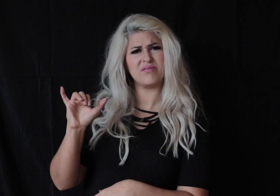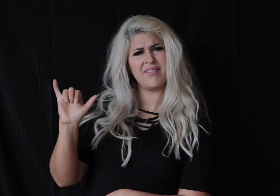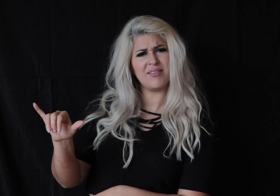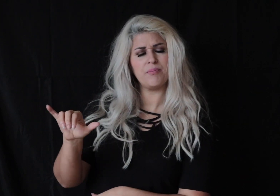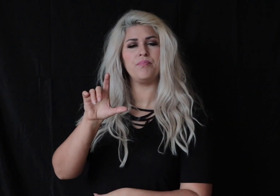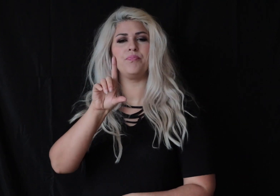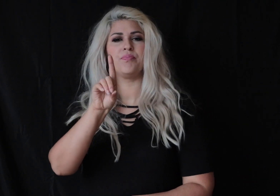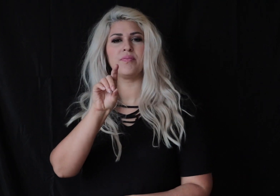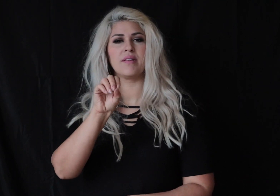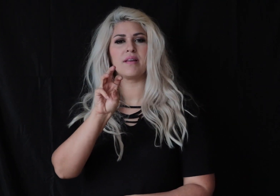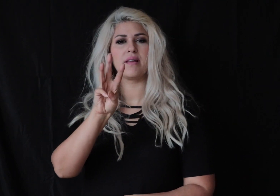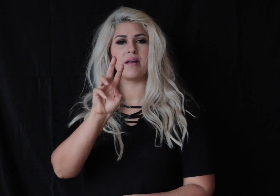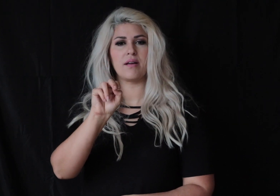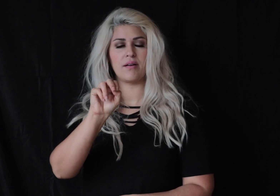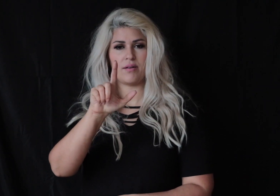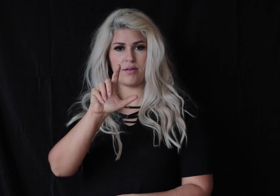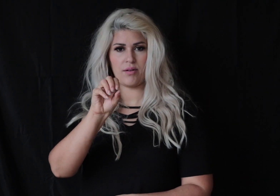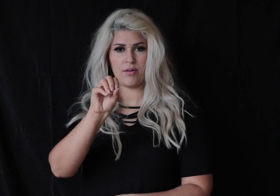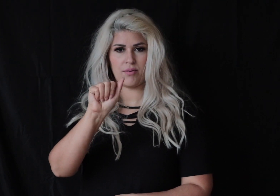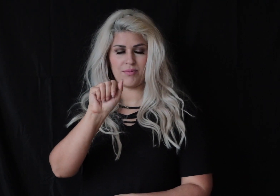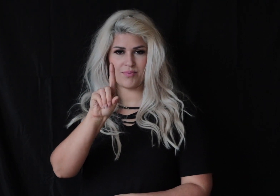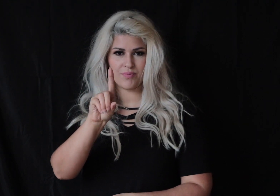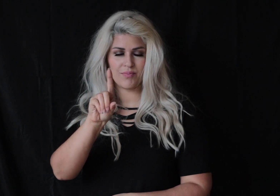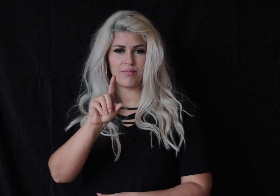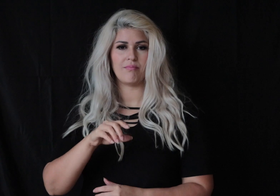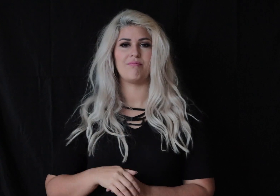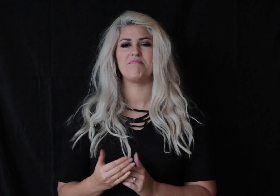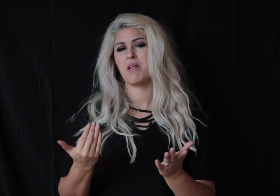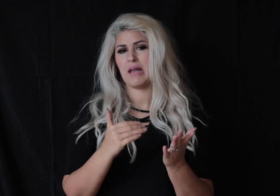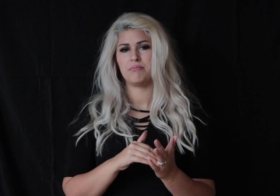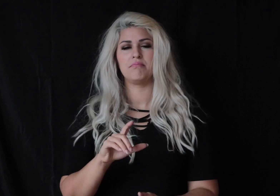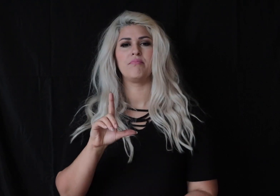What's that sign? It's download. Again